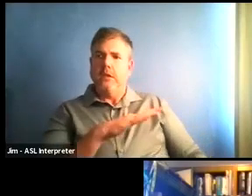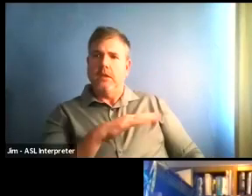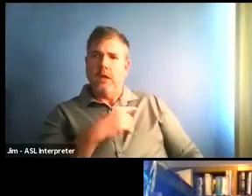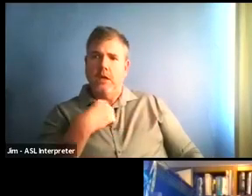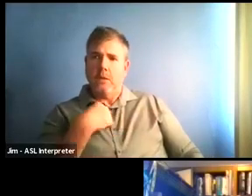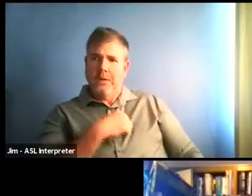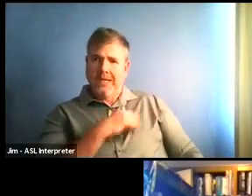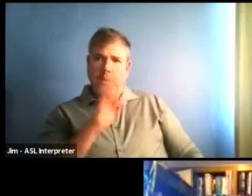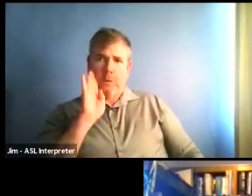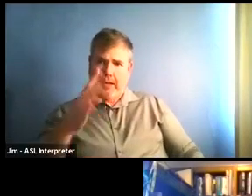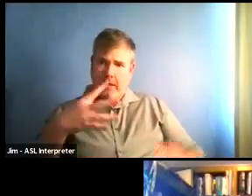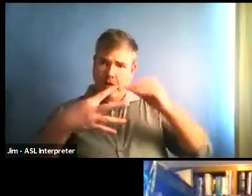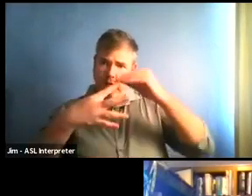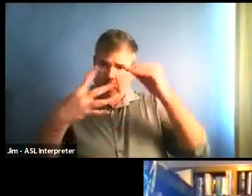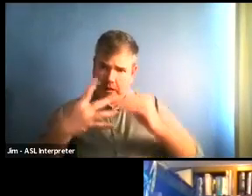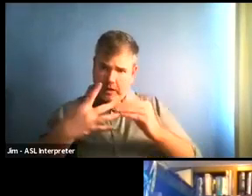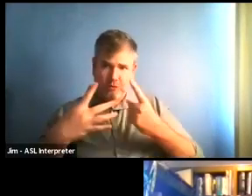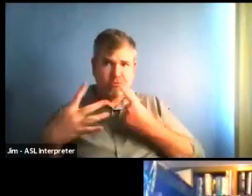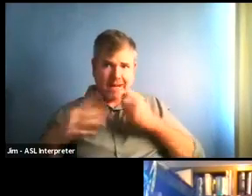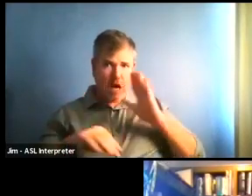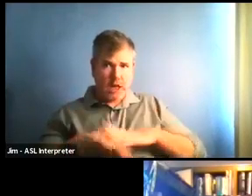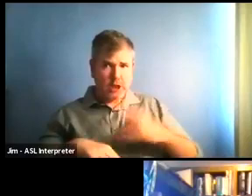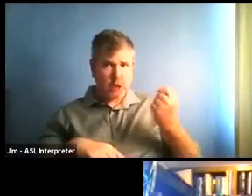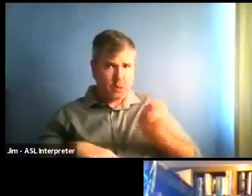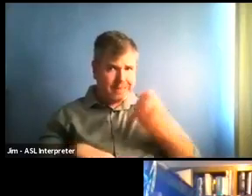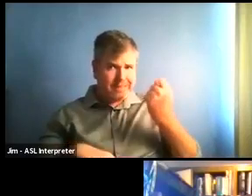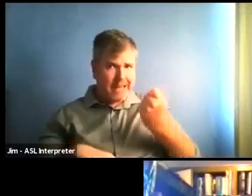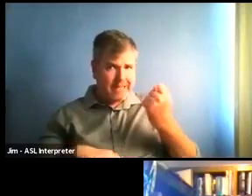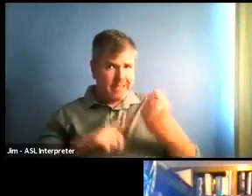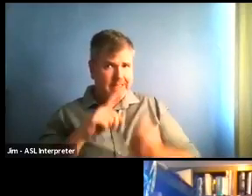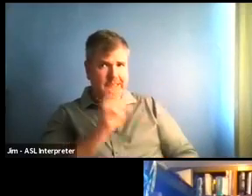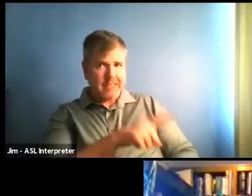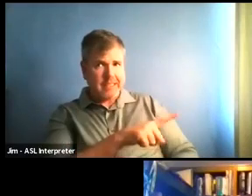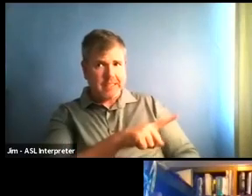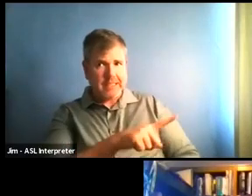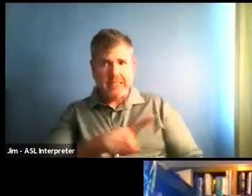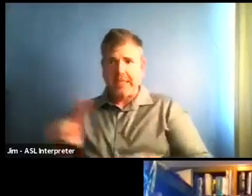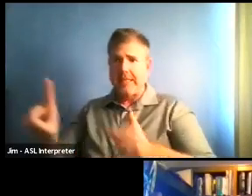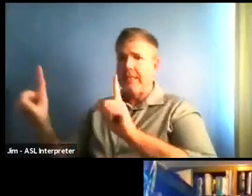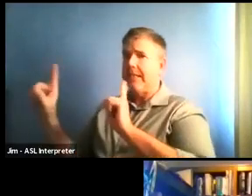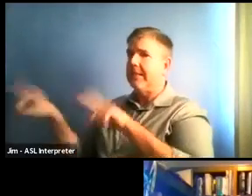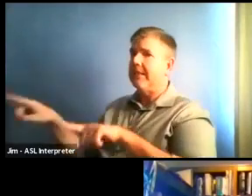Well, I guess we'll have to wait and see, because I don't think I can predict just